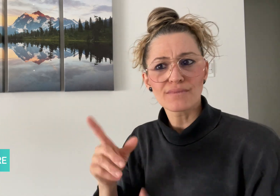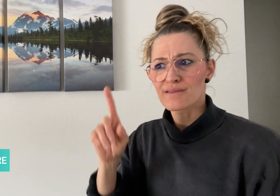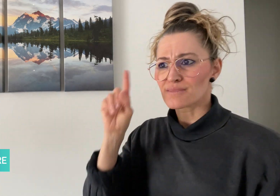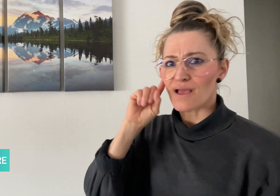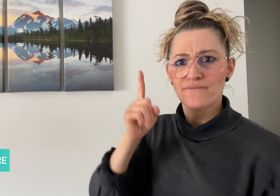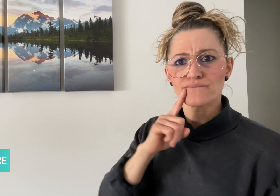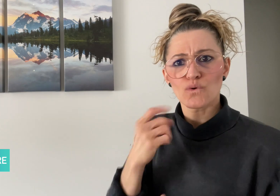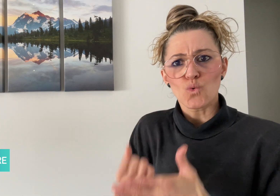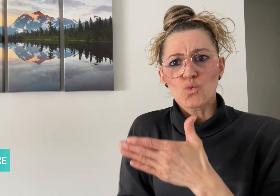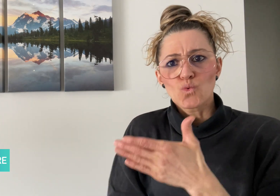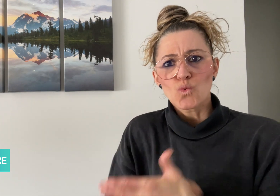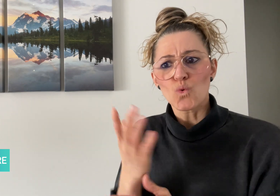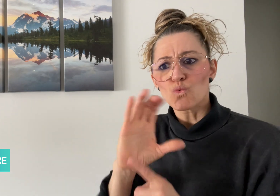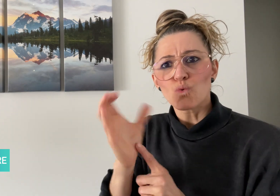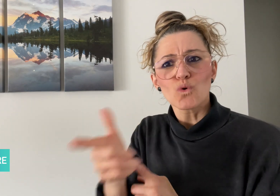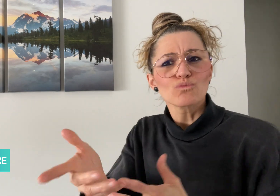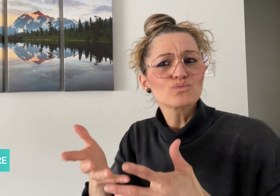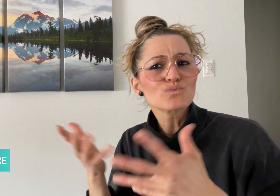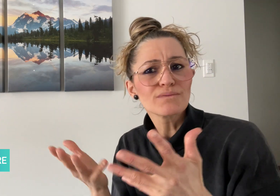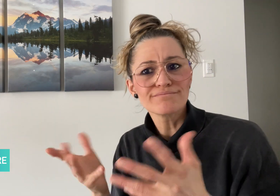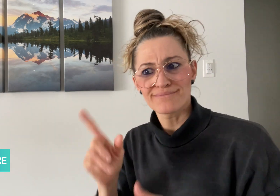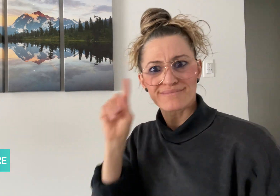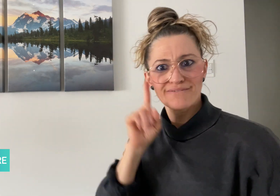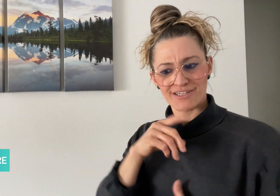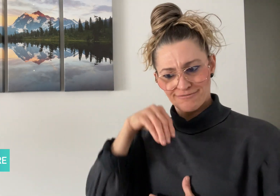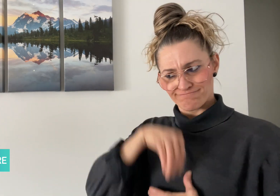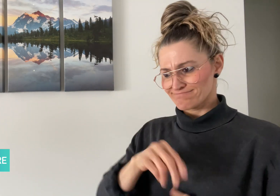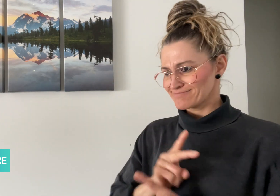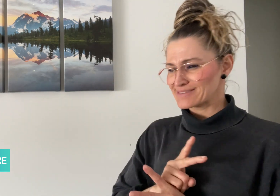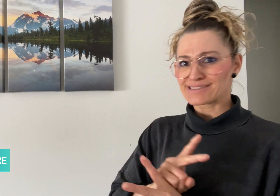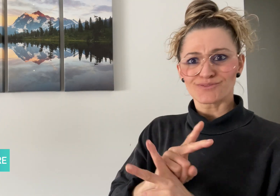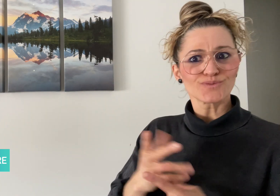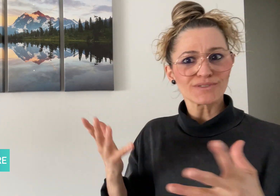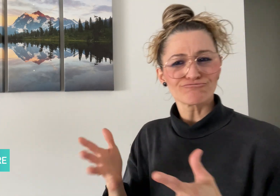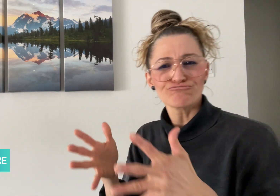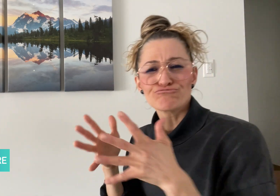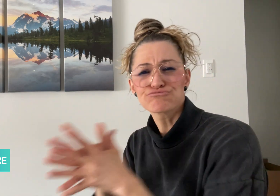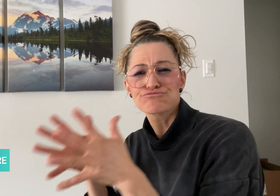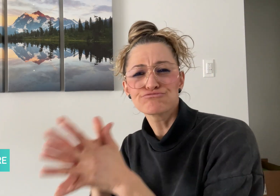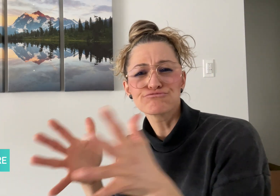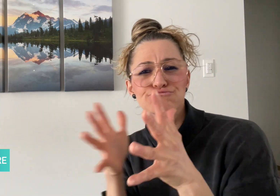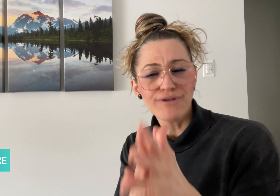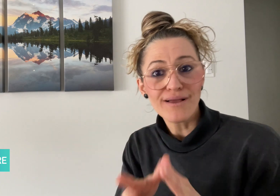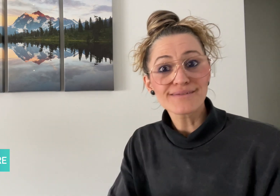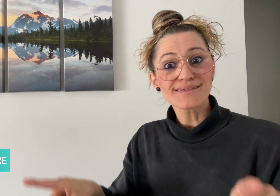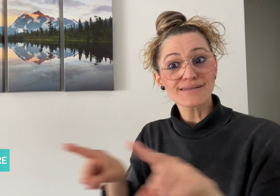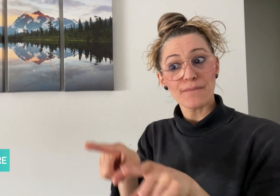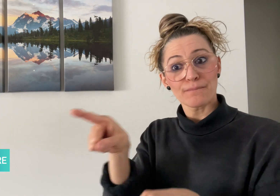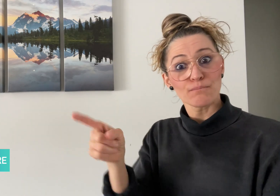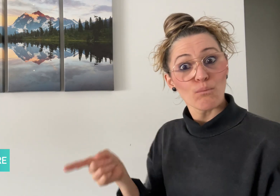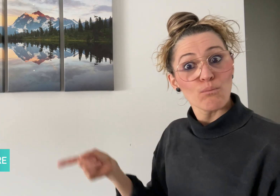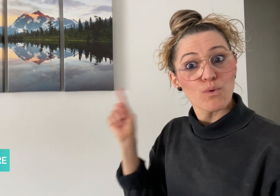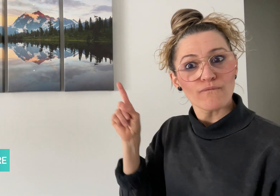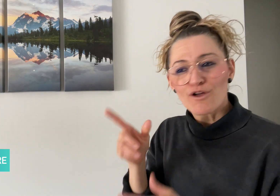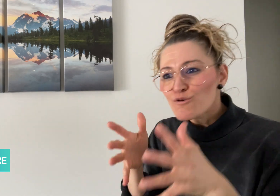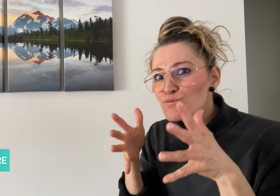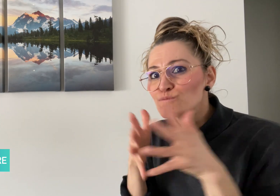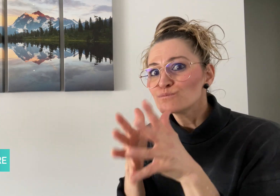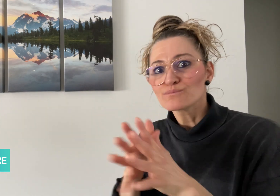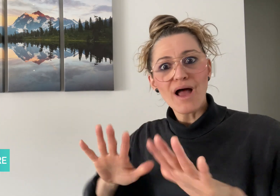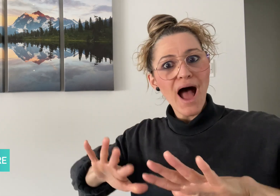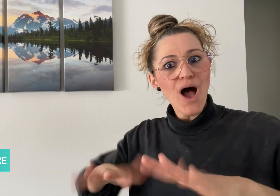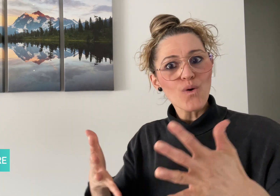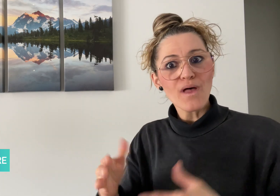Puff also teaches the ABCs and colors in American Sign Language